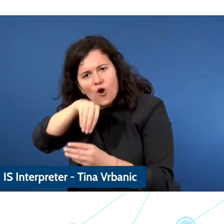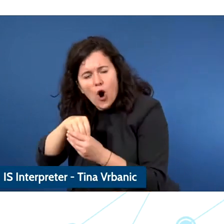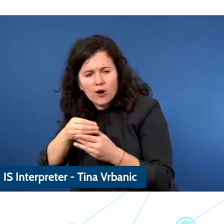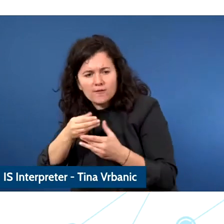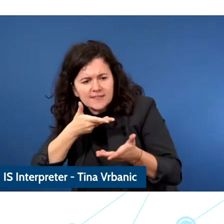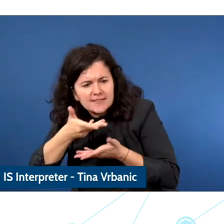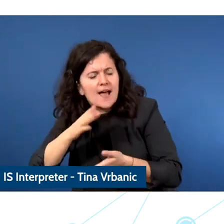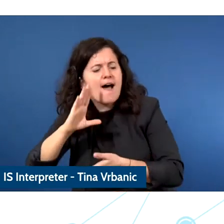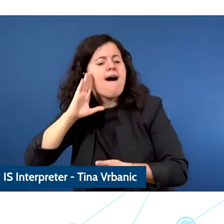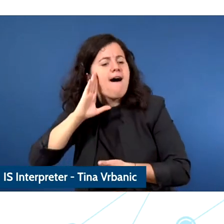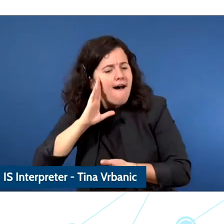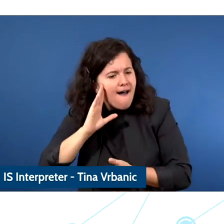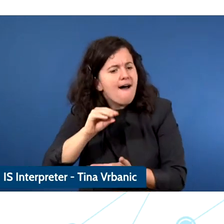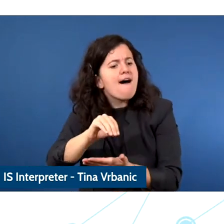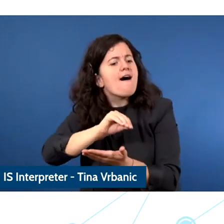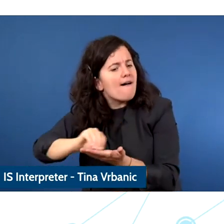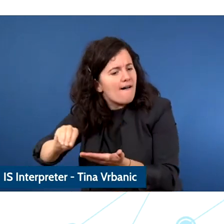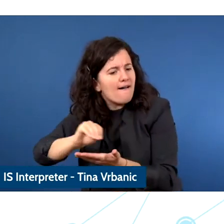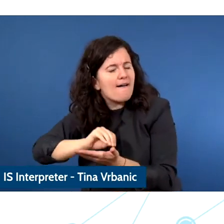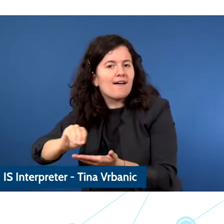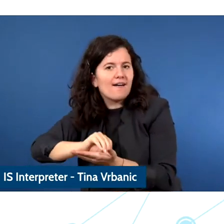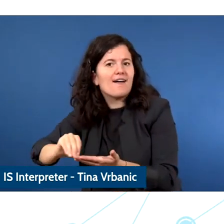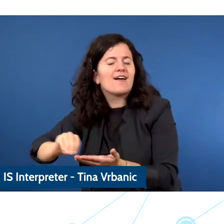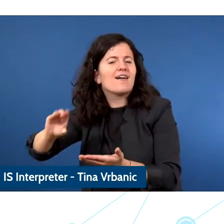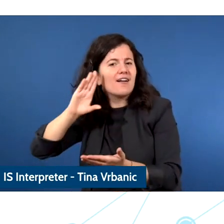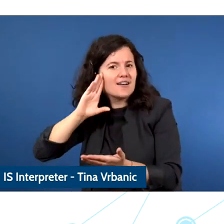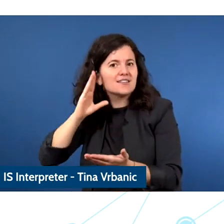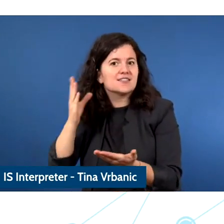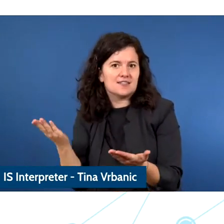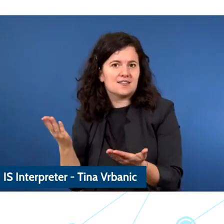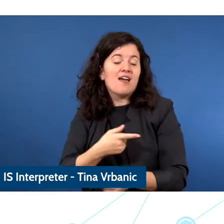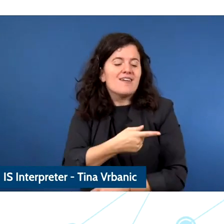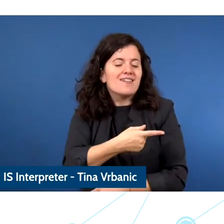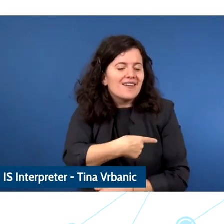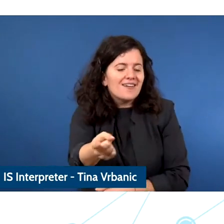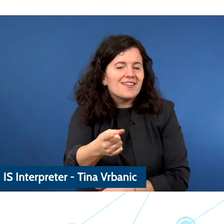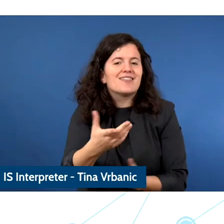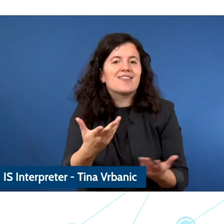they must be listened to and what they say must have an impact.